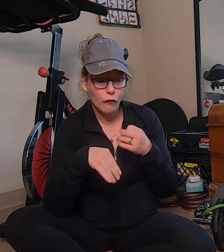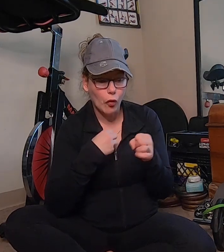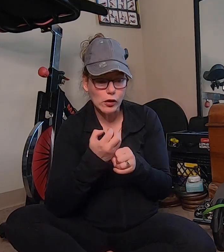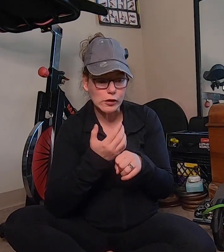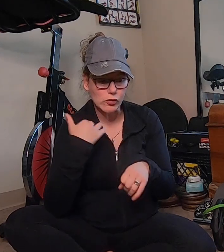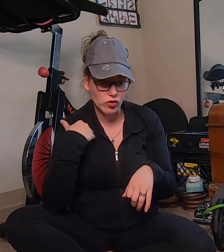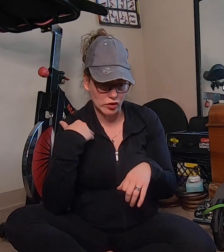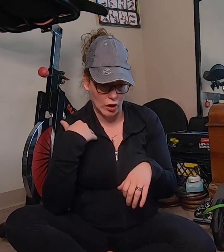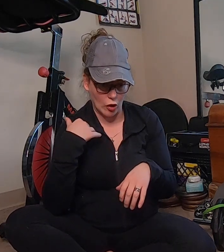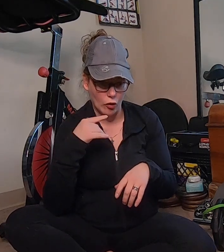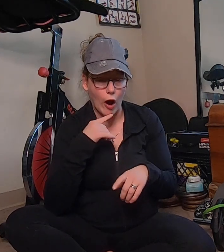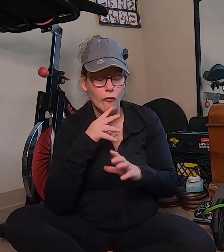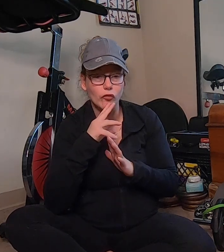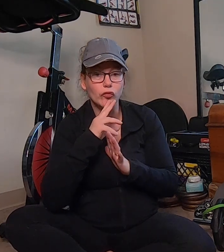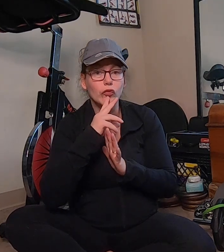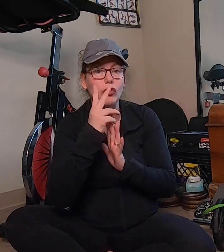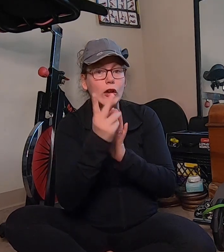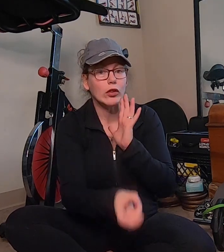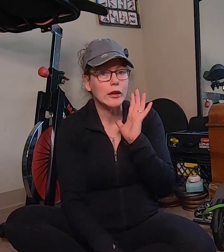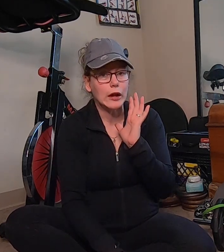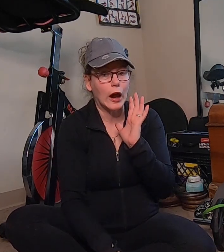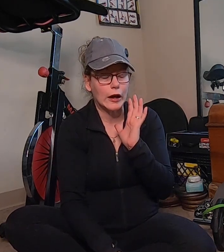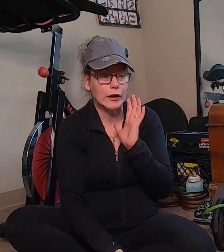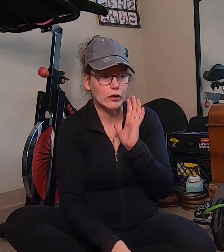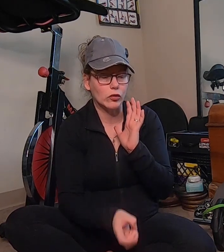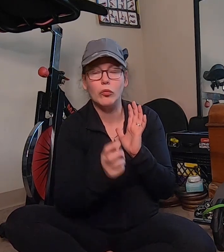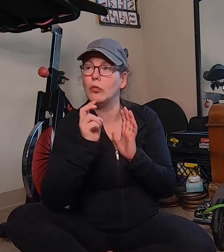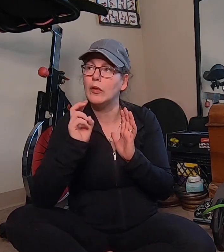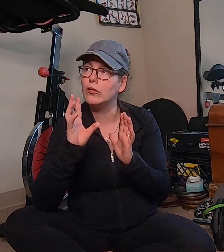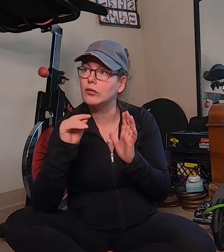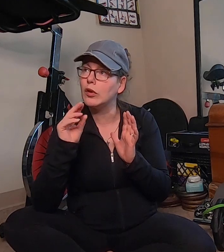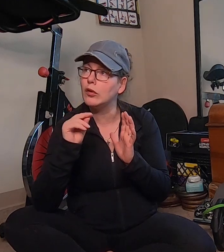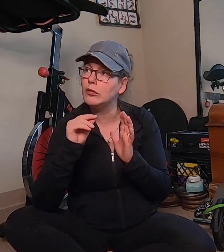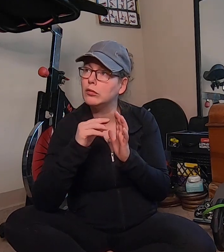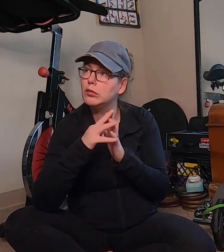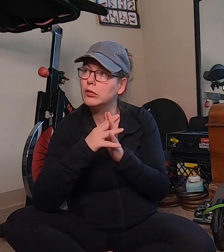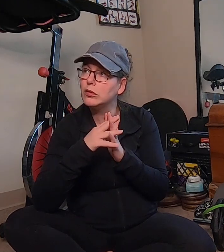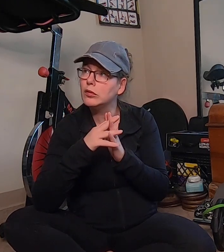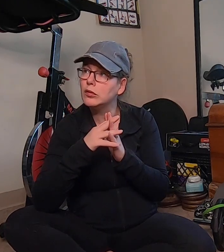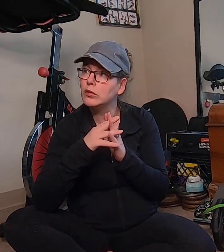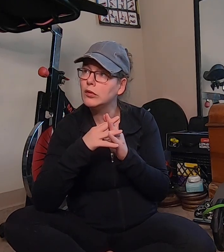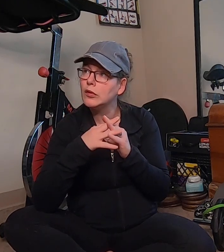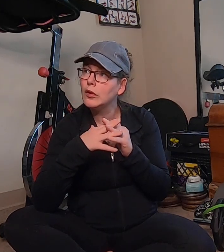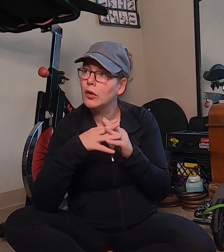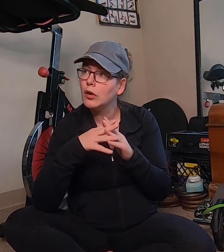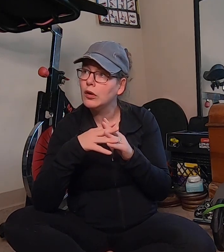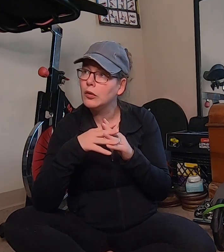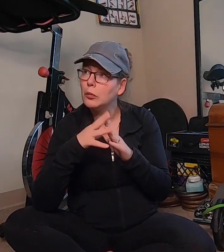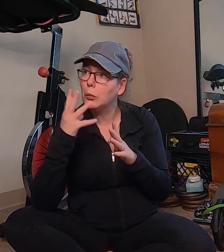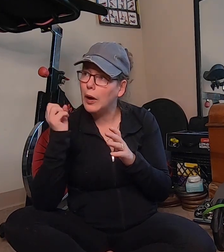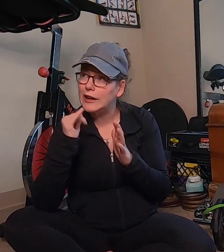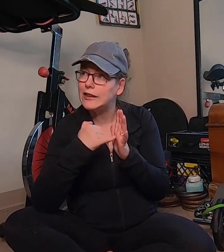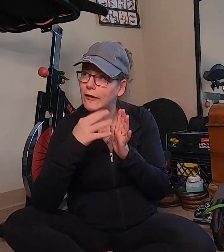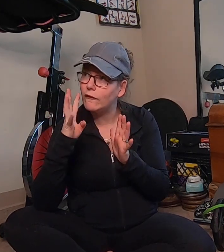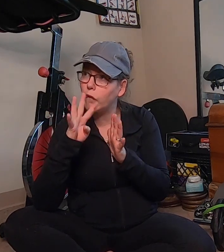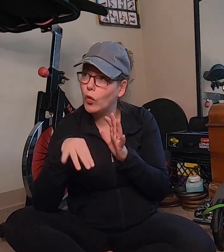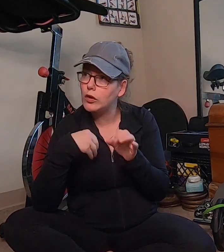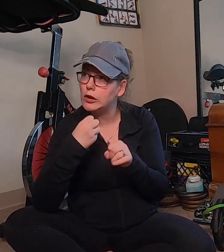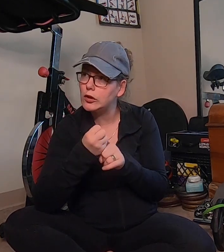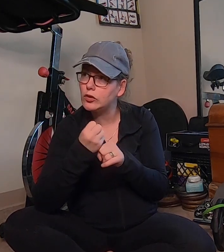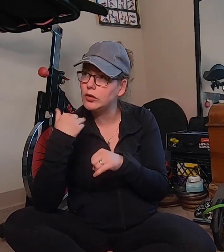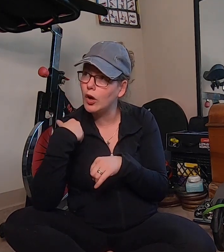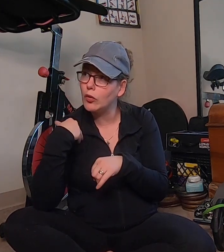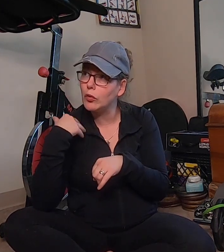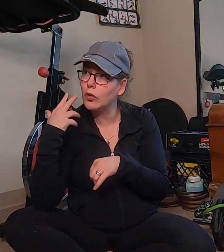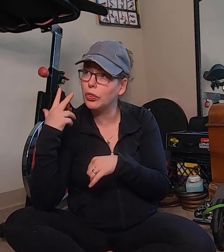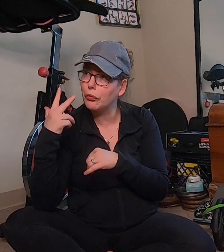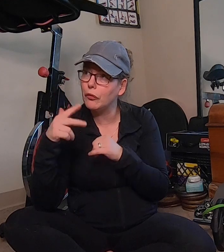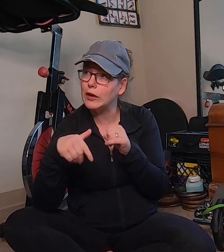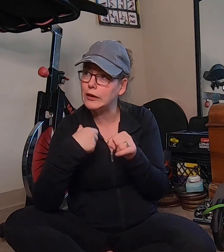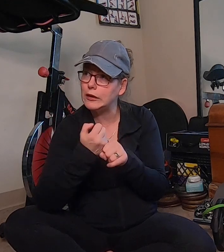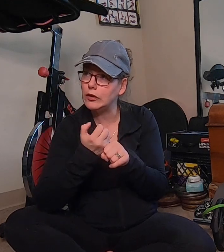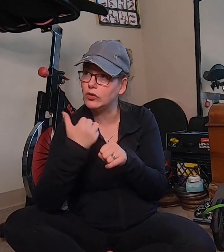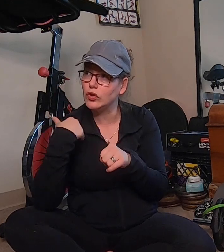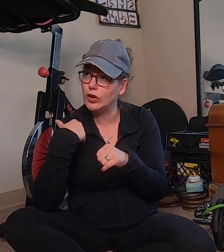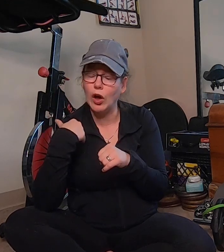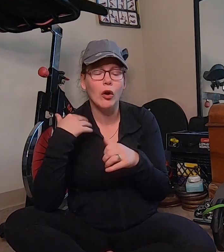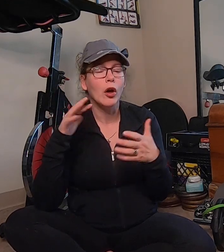four years ago I really got in it, well, no... was it four years ago? or three years ago...